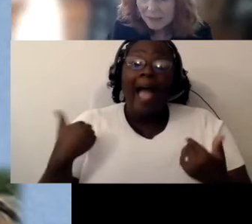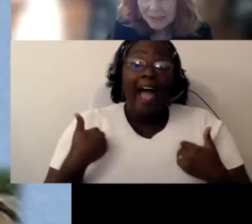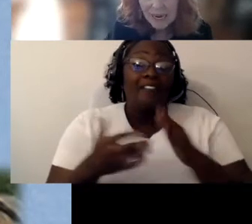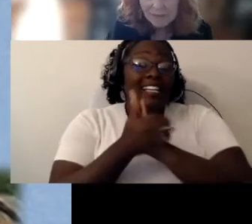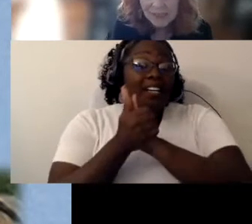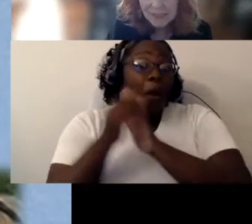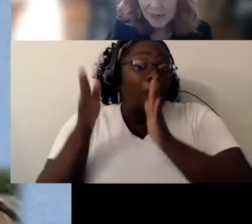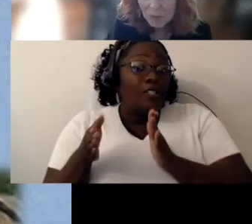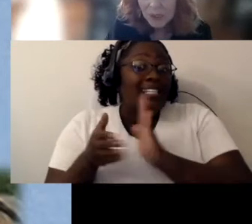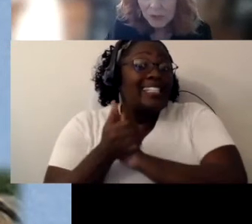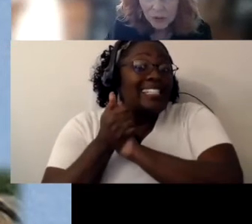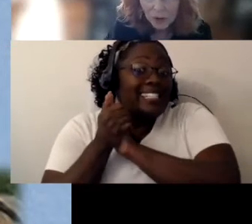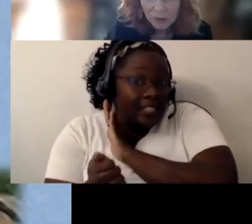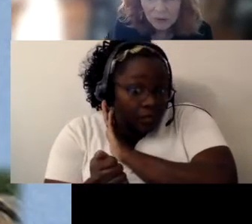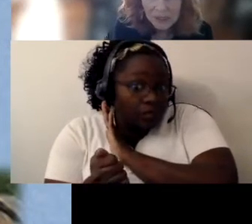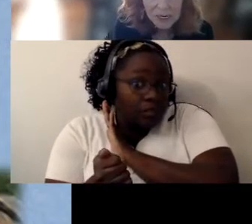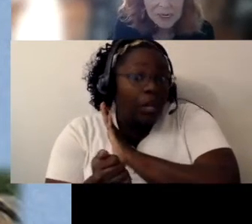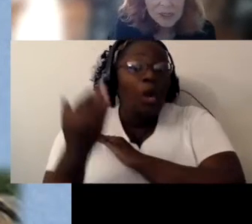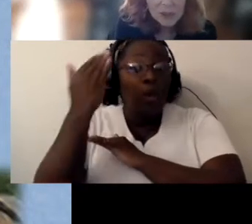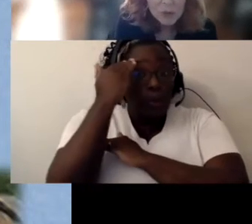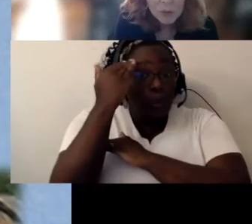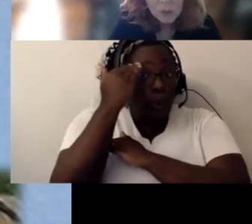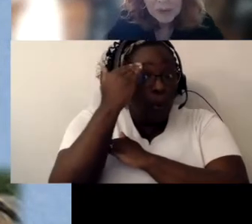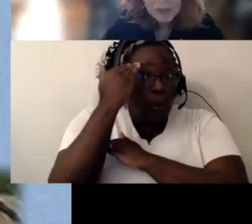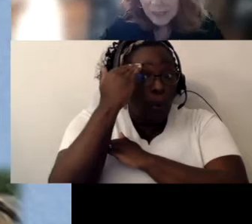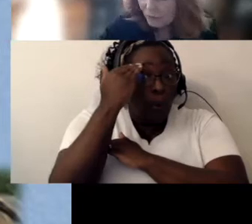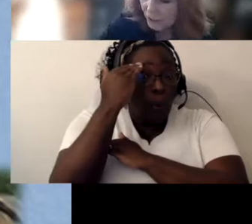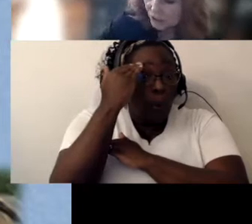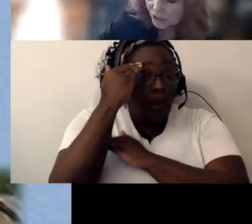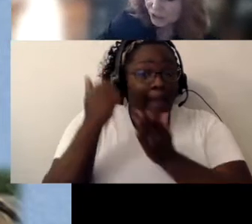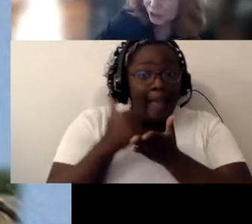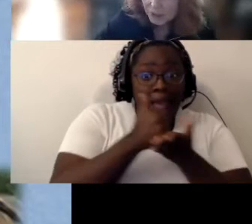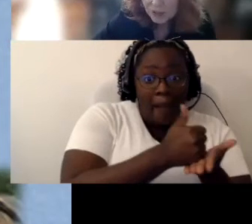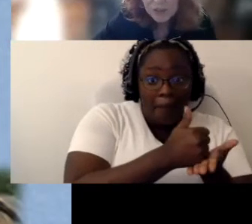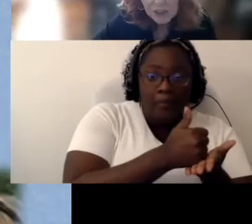It's having someone who knows so if we use the term interveners